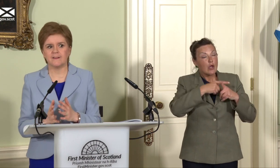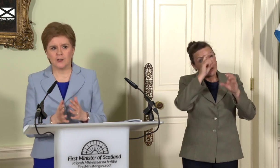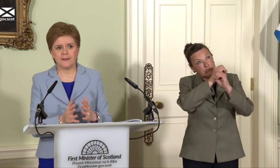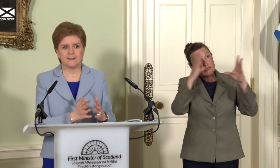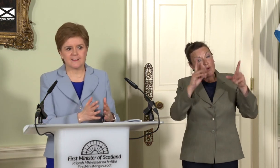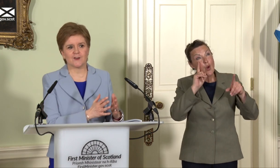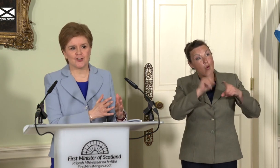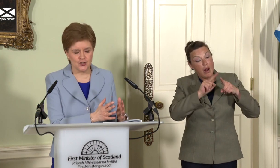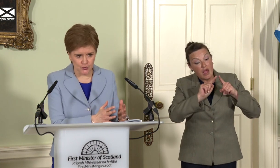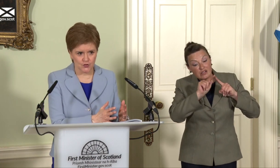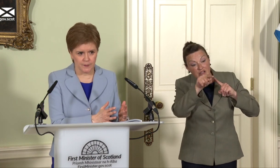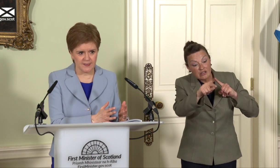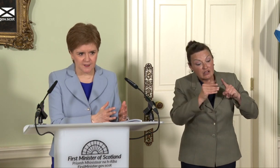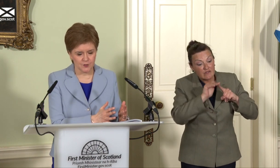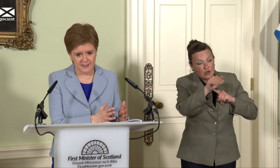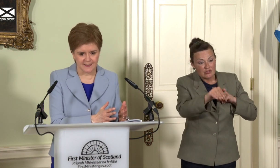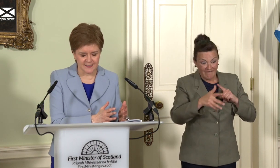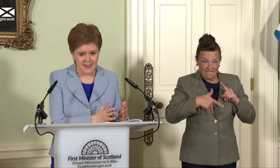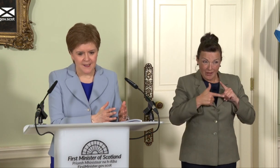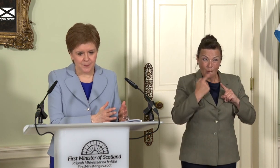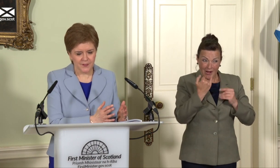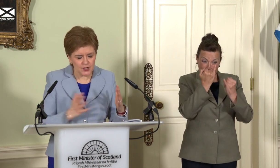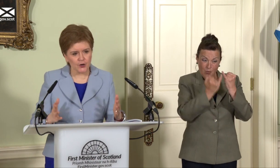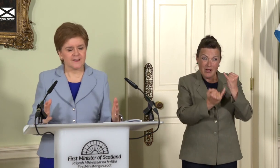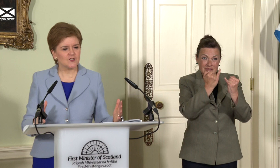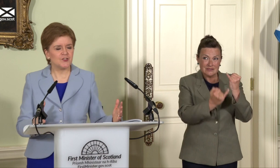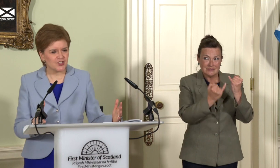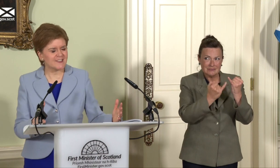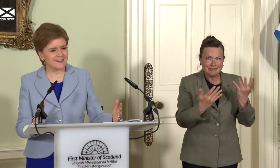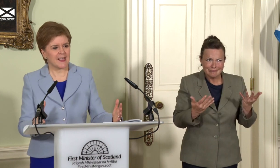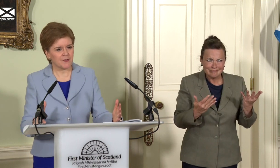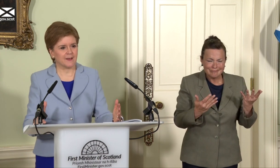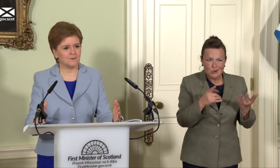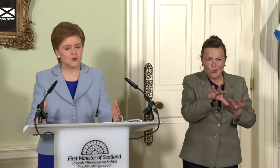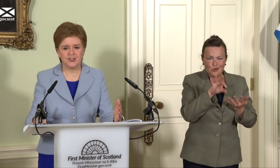unlikely to start to do so in these circumstances, then the choice is do we just accept that, do we